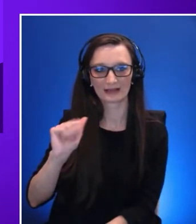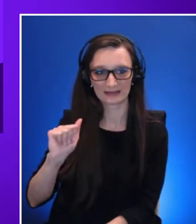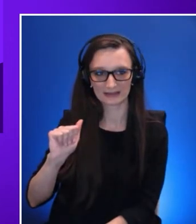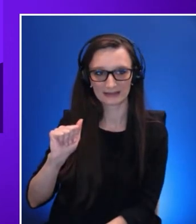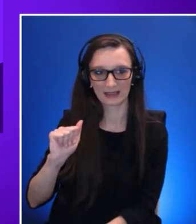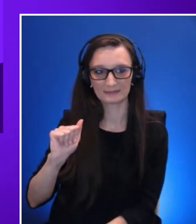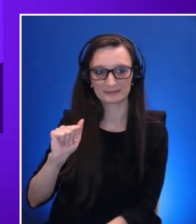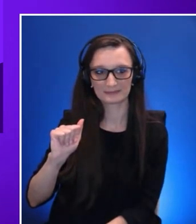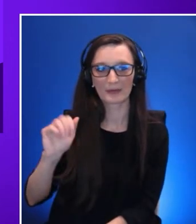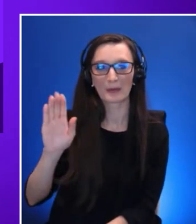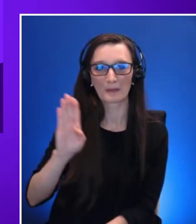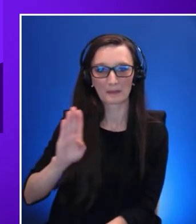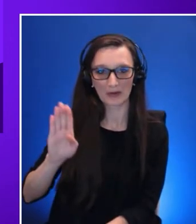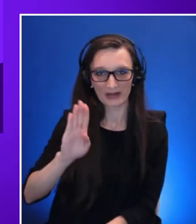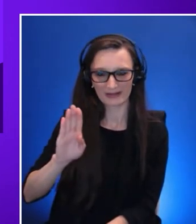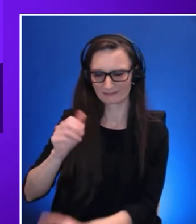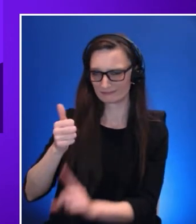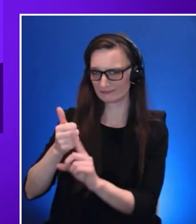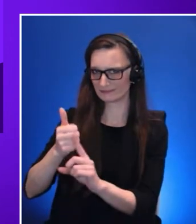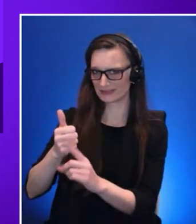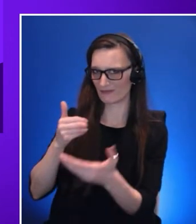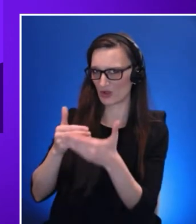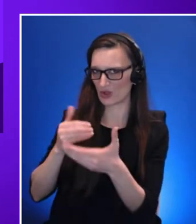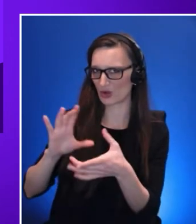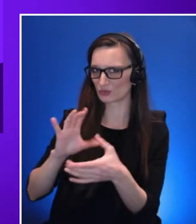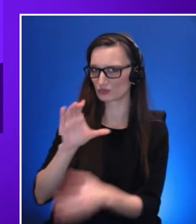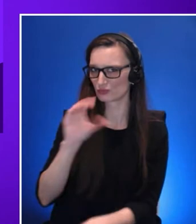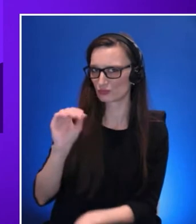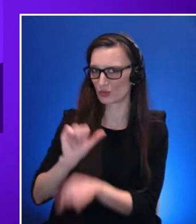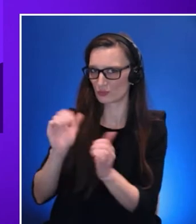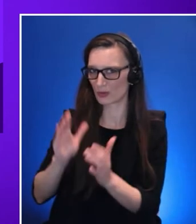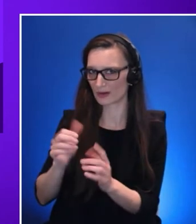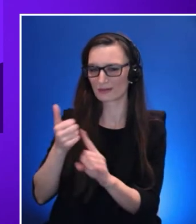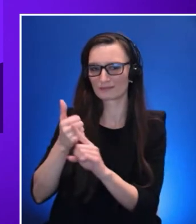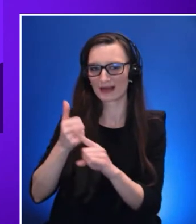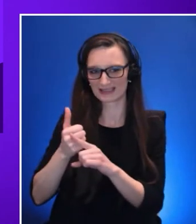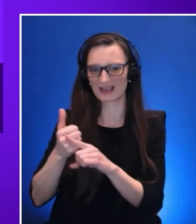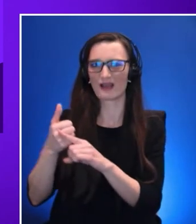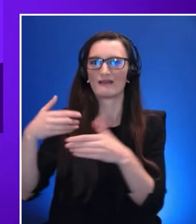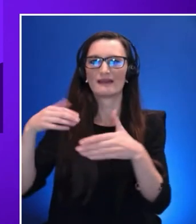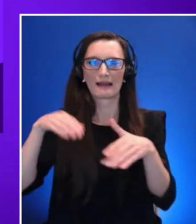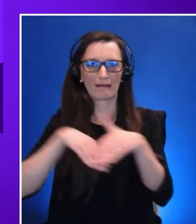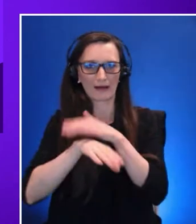she's an accessibility expert here at Accenture and she's been using a wheelchair her entire life